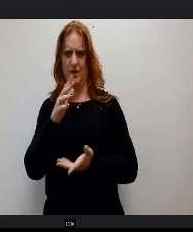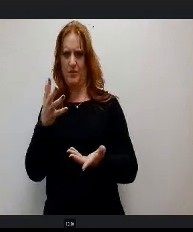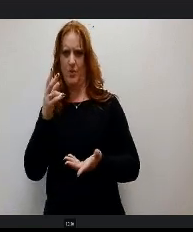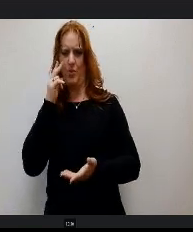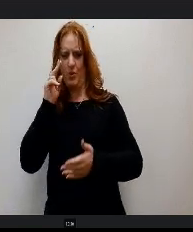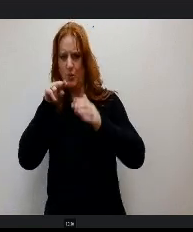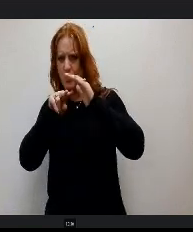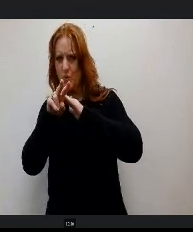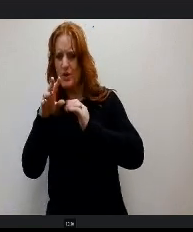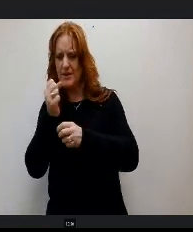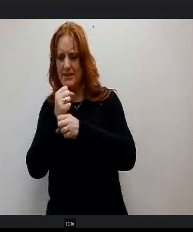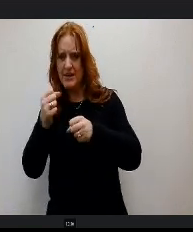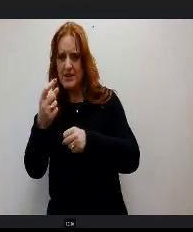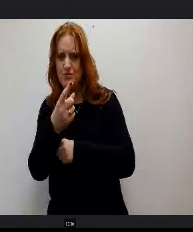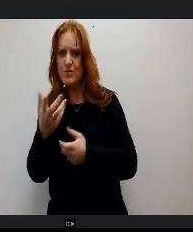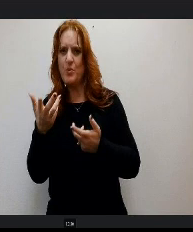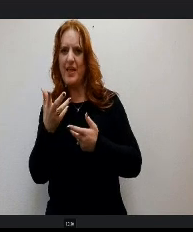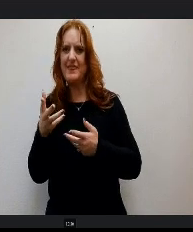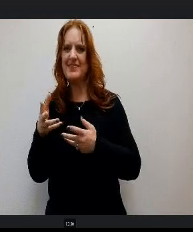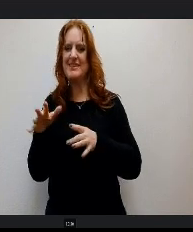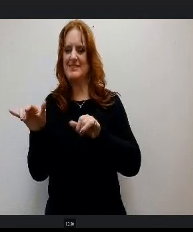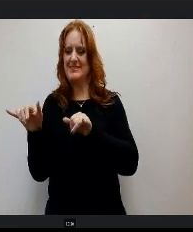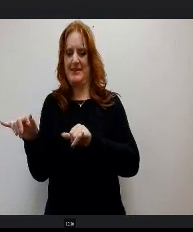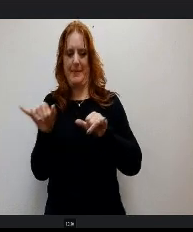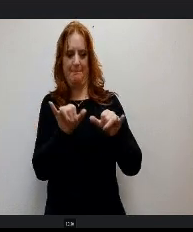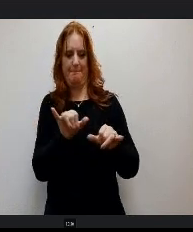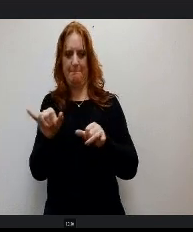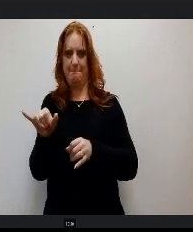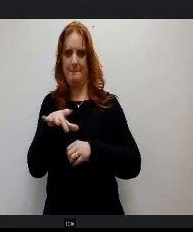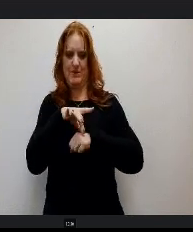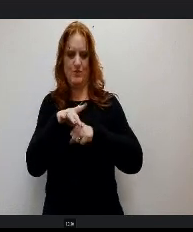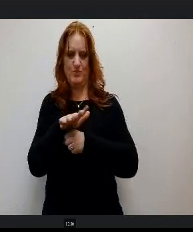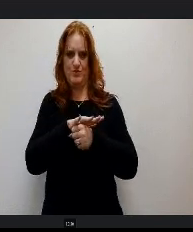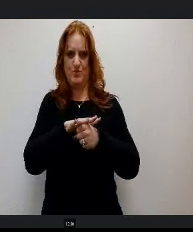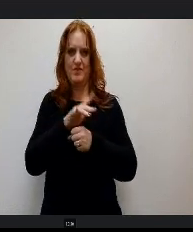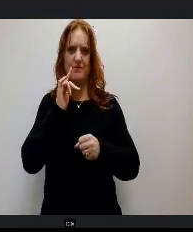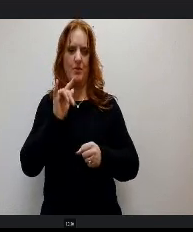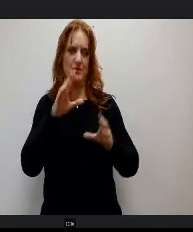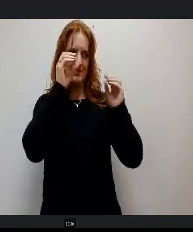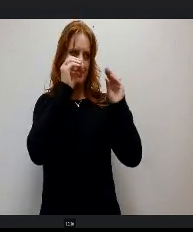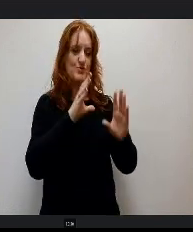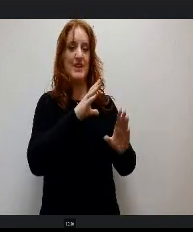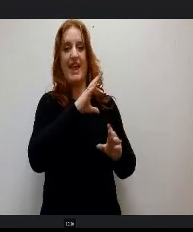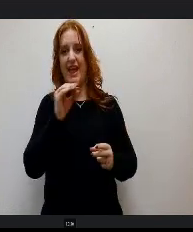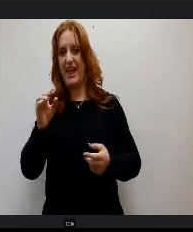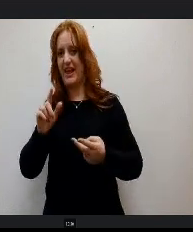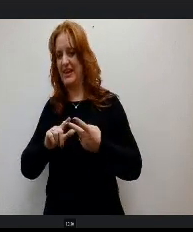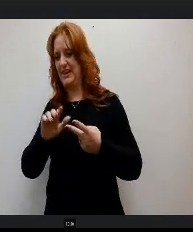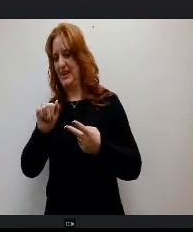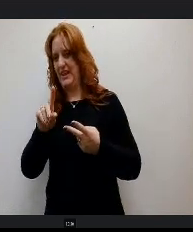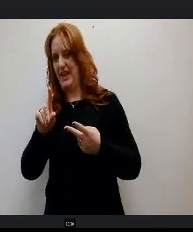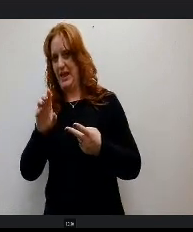r is having the same geographical area per teachers and administrators, Is that correct? Yeah. One's called professional market, which